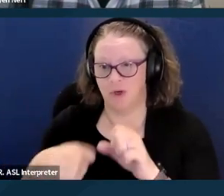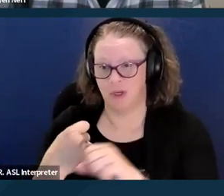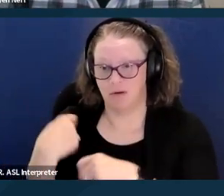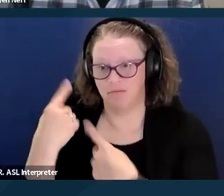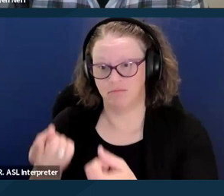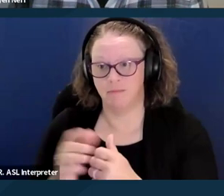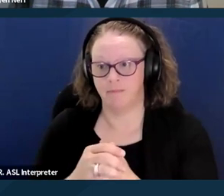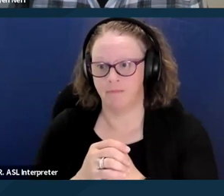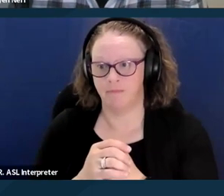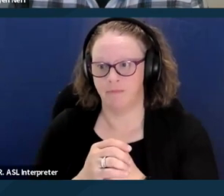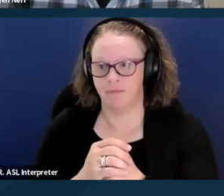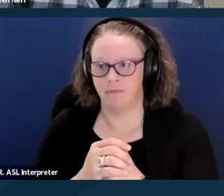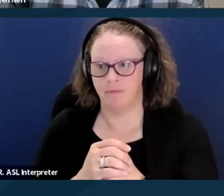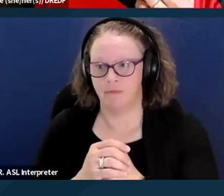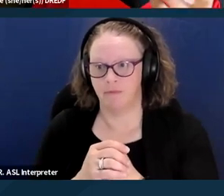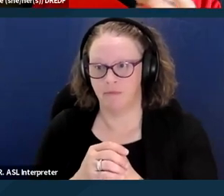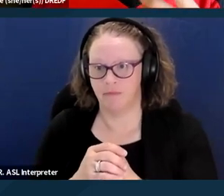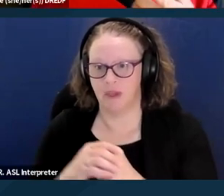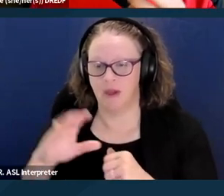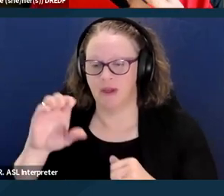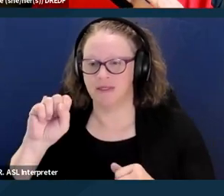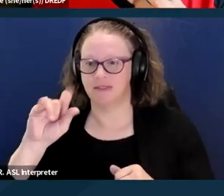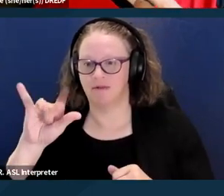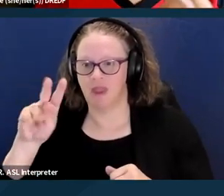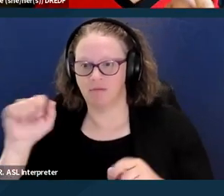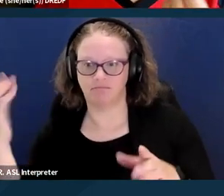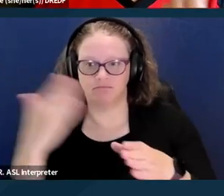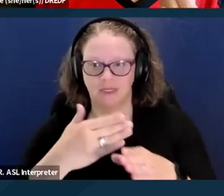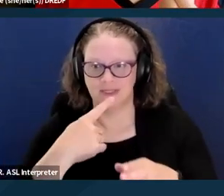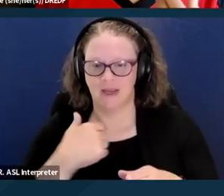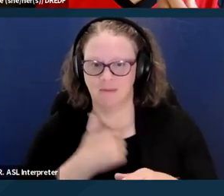And next slide, please. SILVIA: Yes. Oh, go ahead. SILVIA: Sorry Erin, I'm sorry, I inserted the current, right,